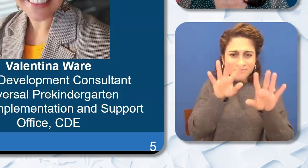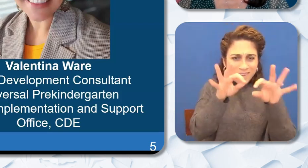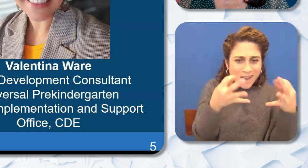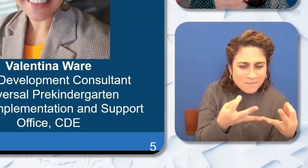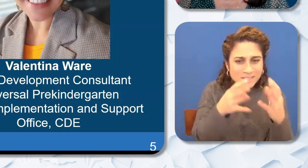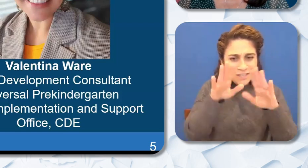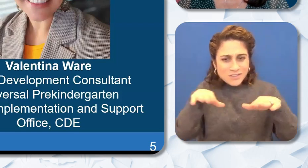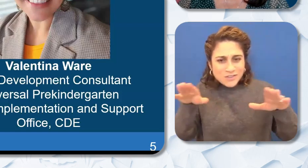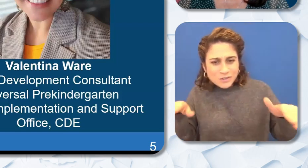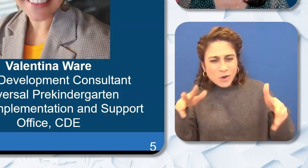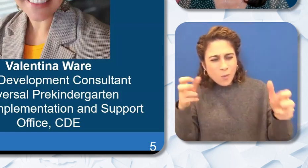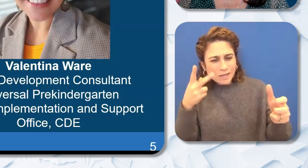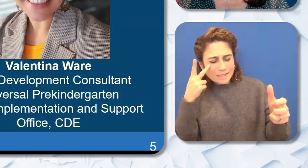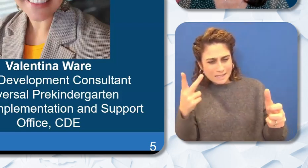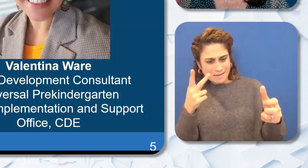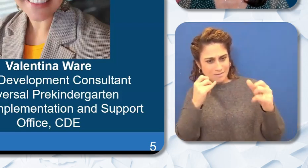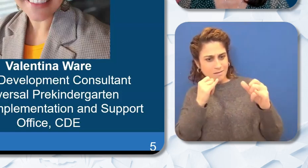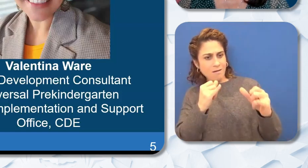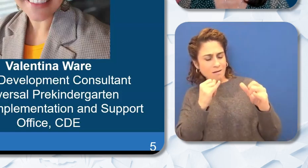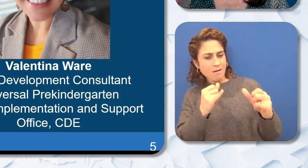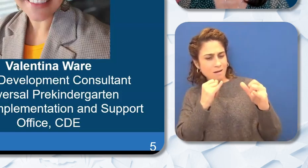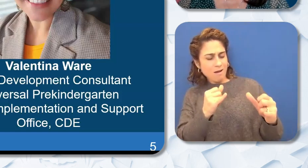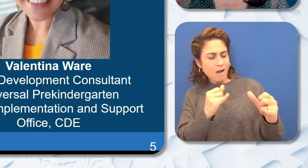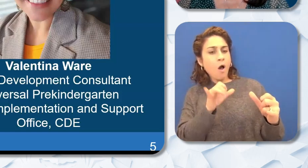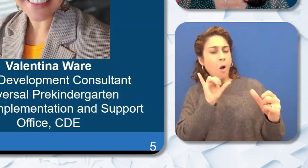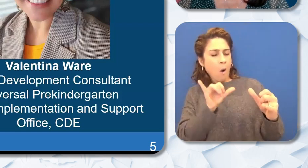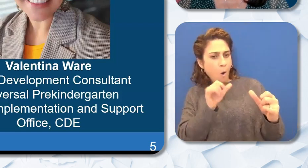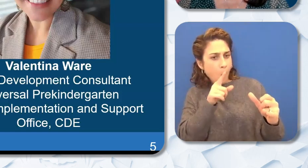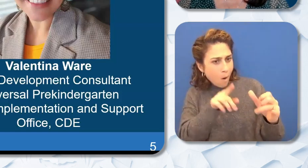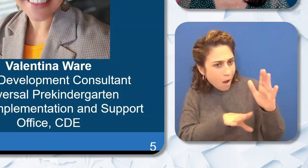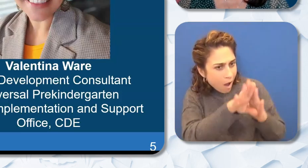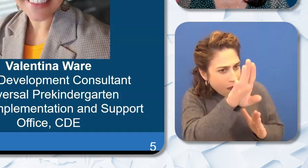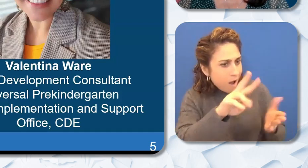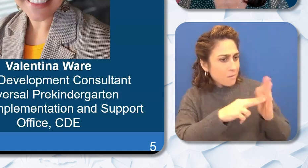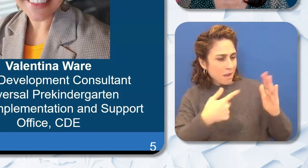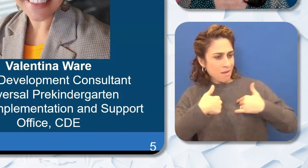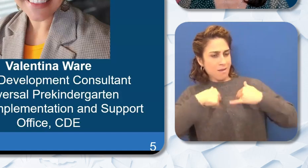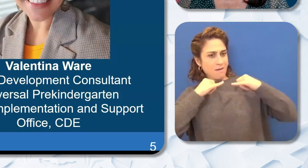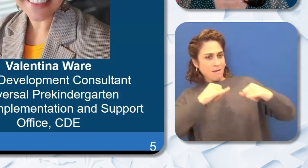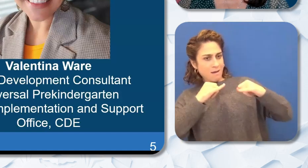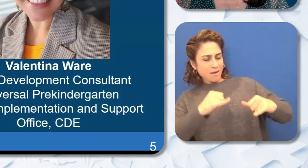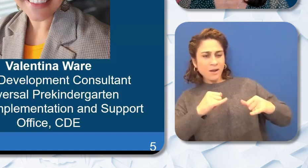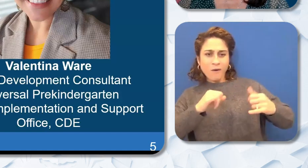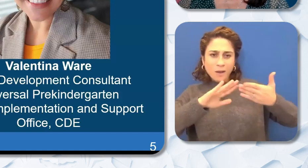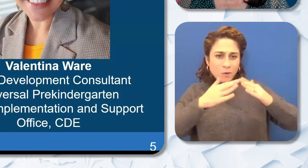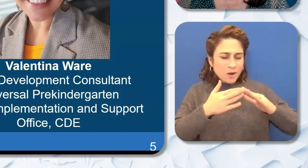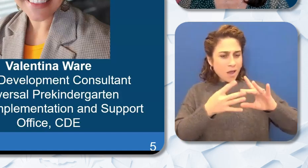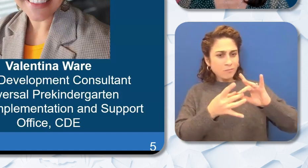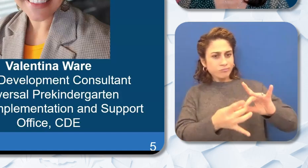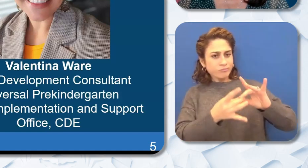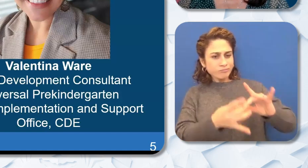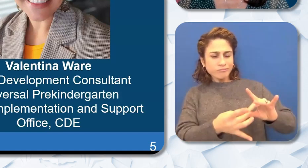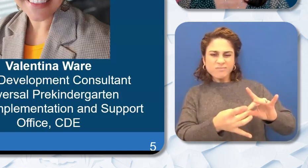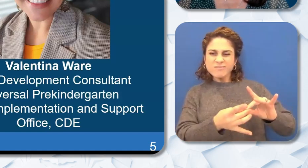themselves to see the leadership pathways and feel part of the community we call education. I'm now